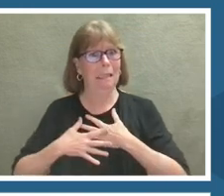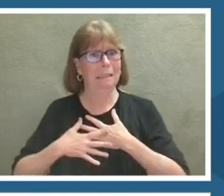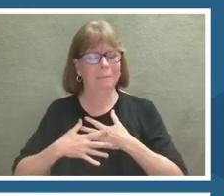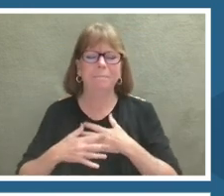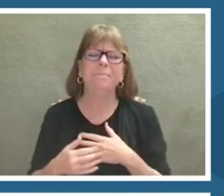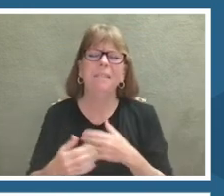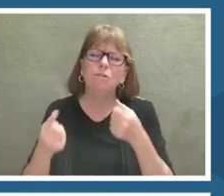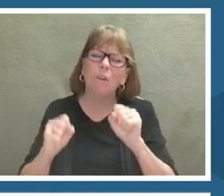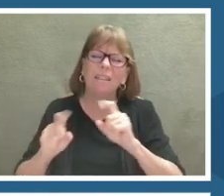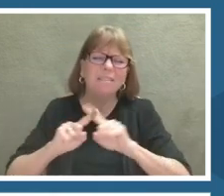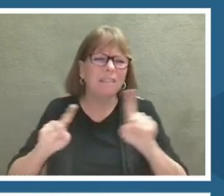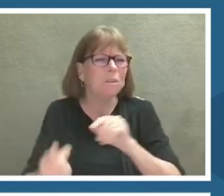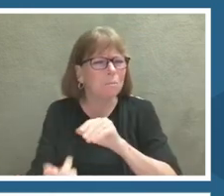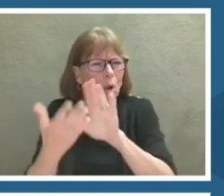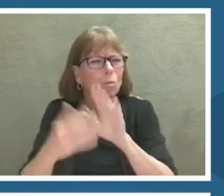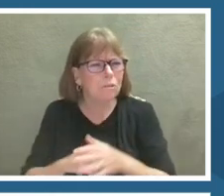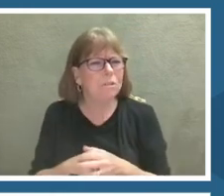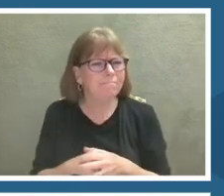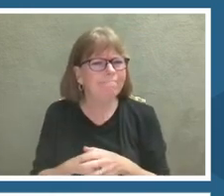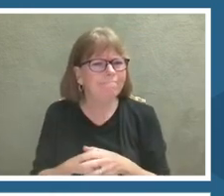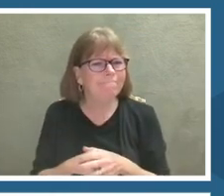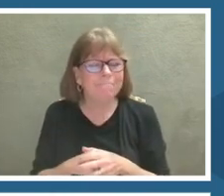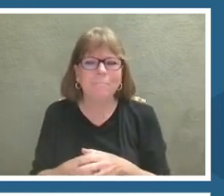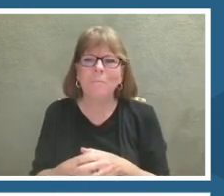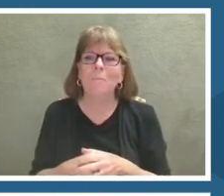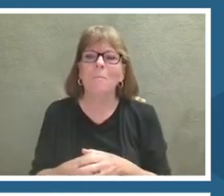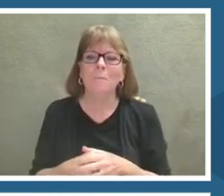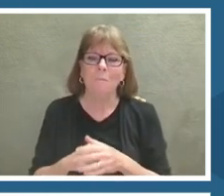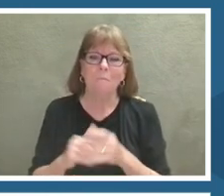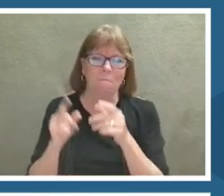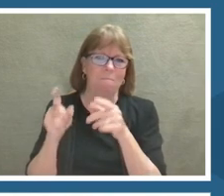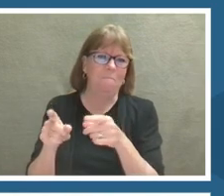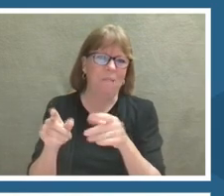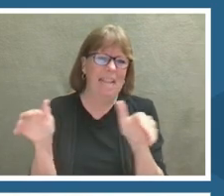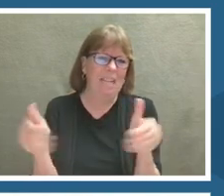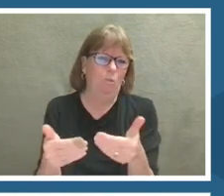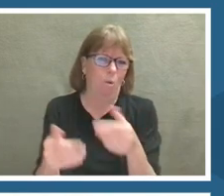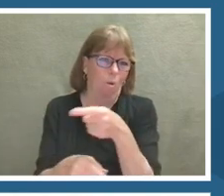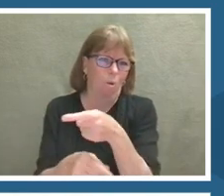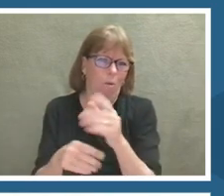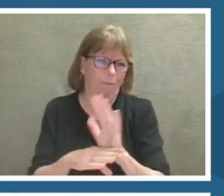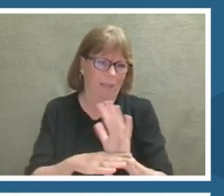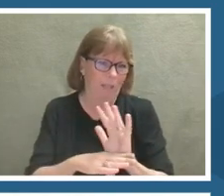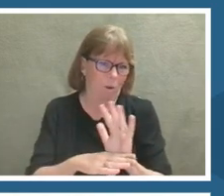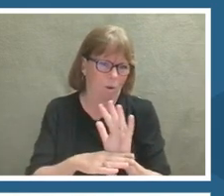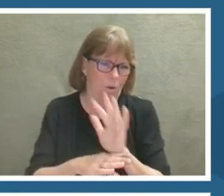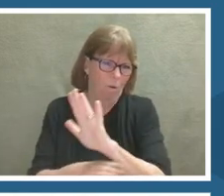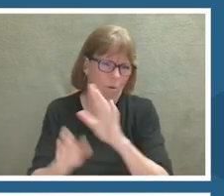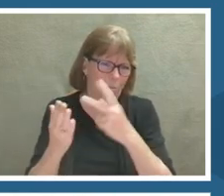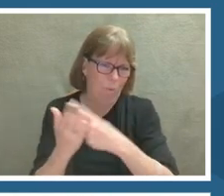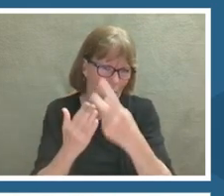I'm going to play a quick intro video of this project and then we will get into the kit.